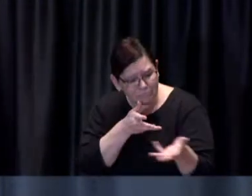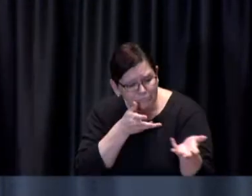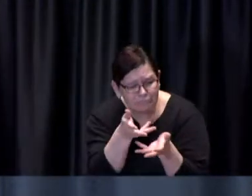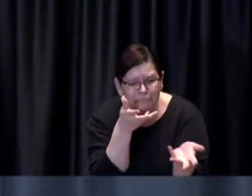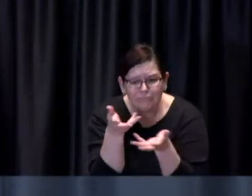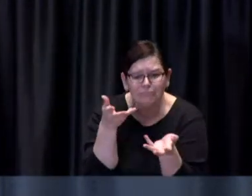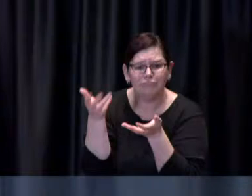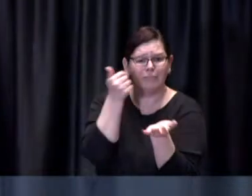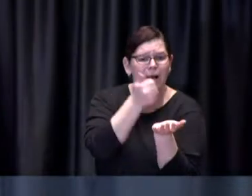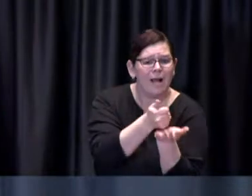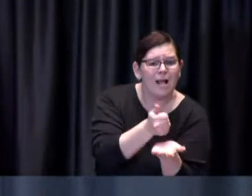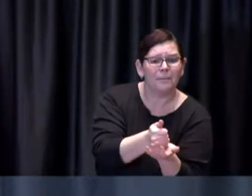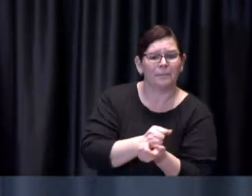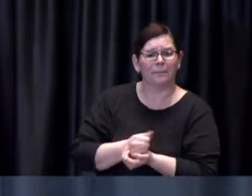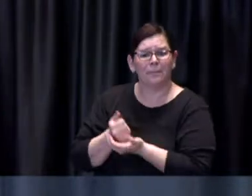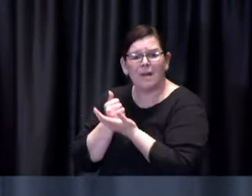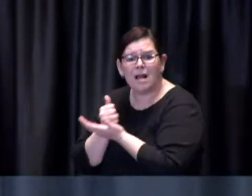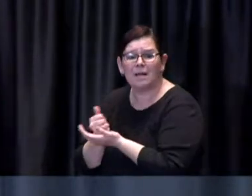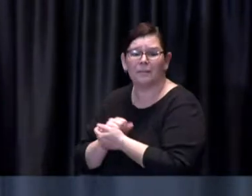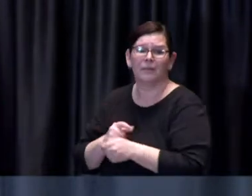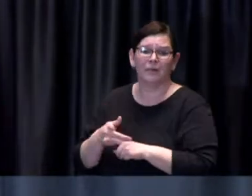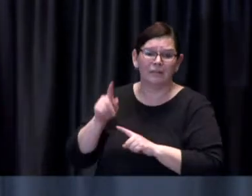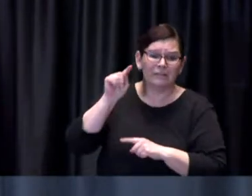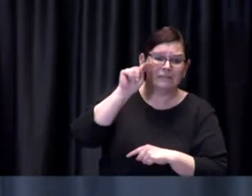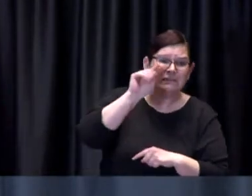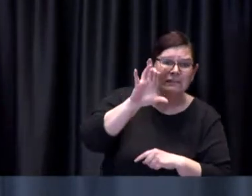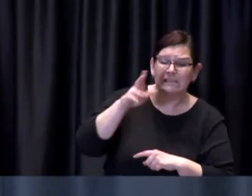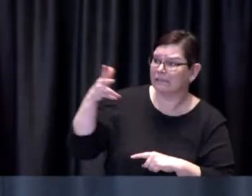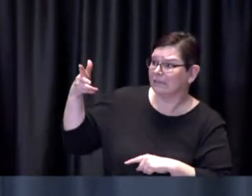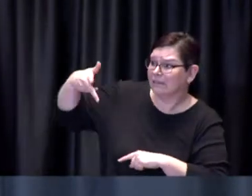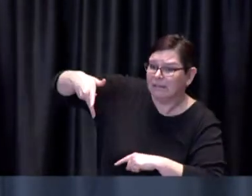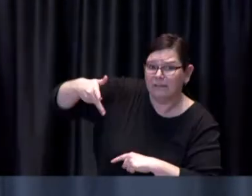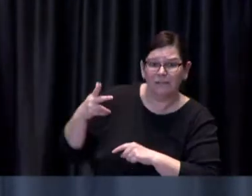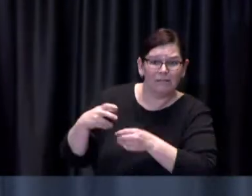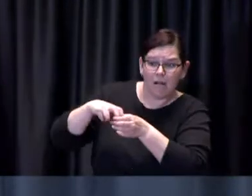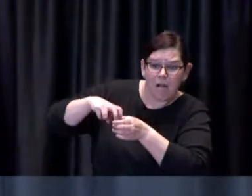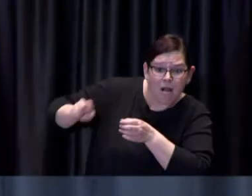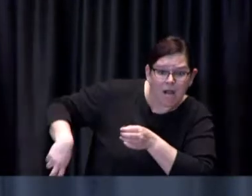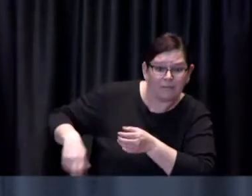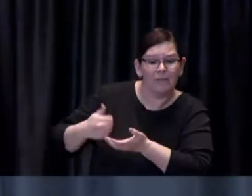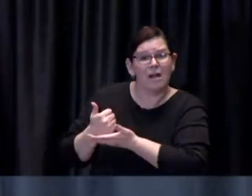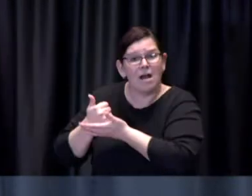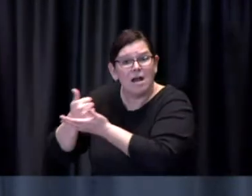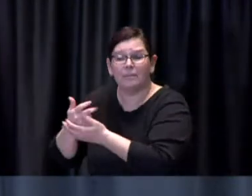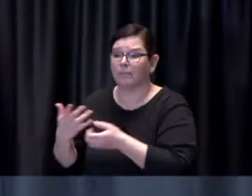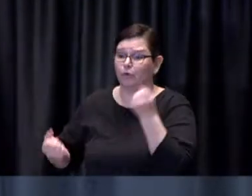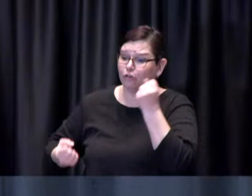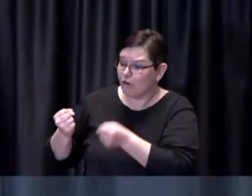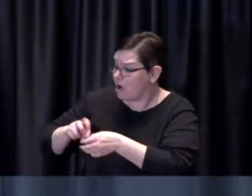that public transit or buy personal automobile any other means they will help them from the time they